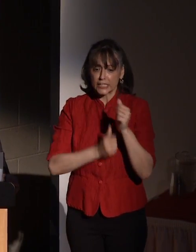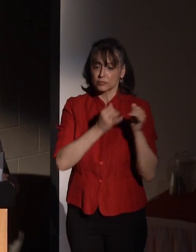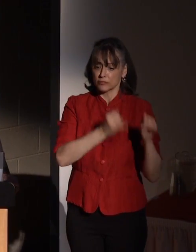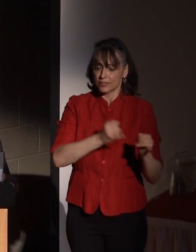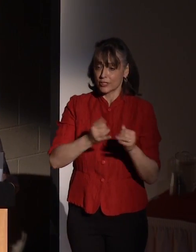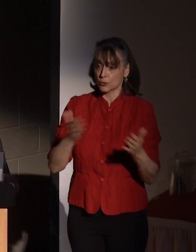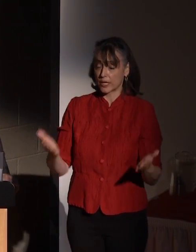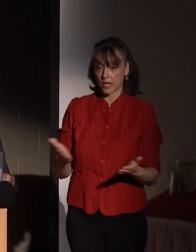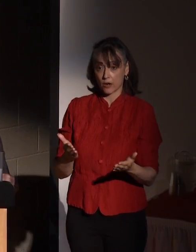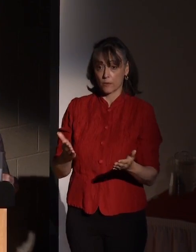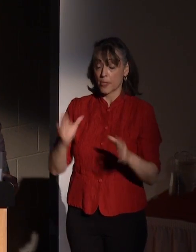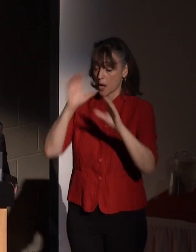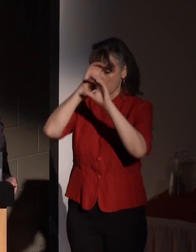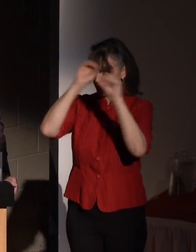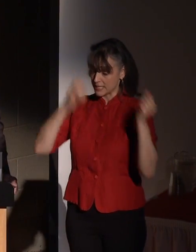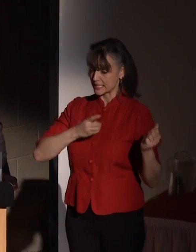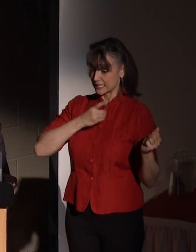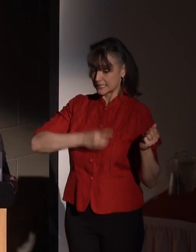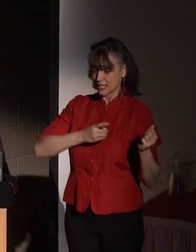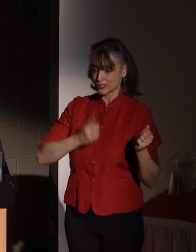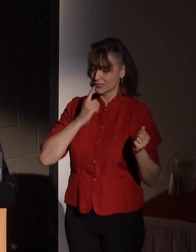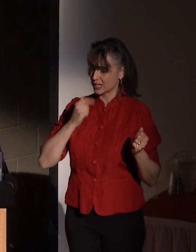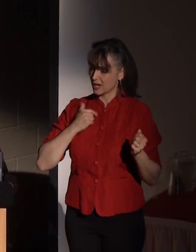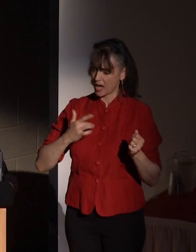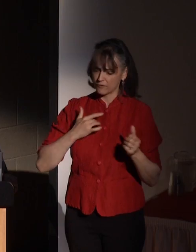As president Destler said I am passionate about fostering